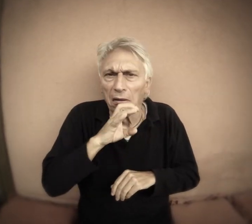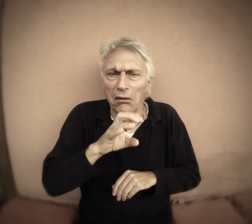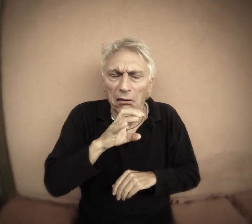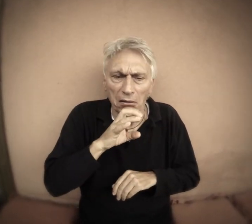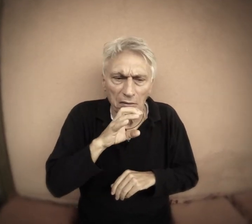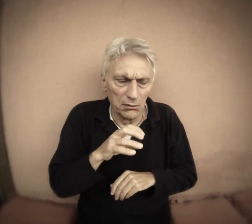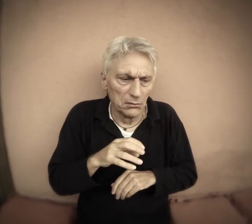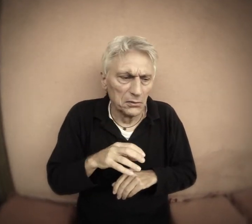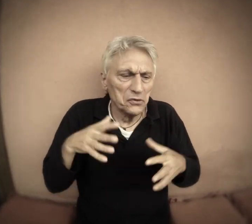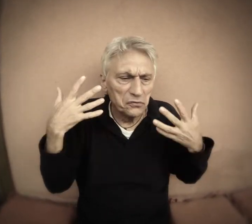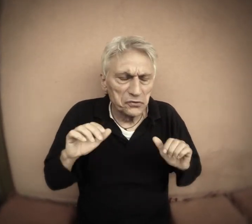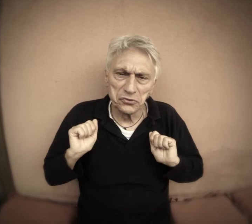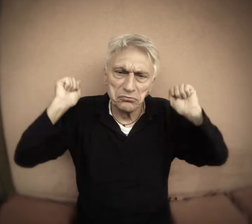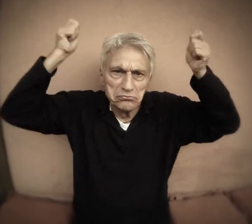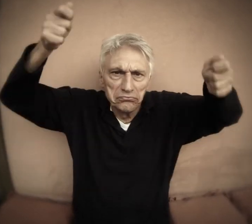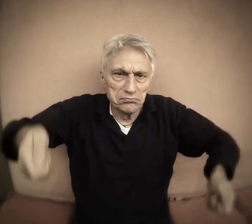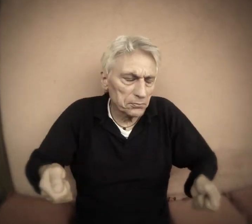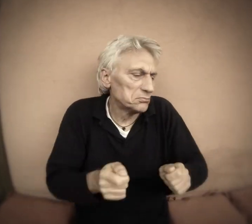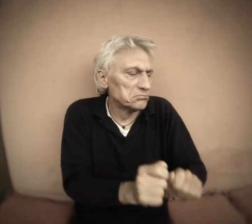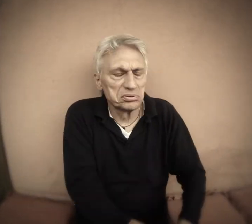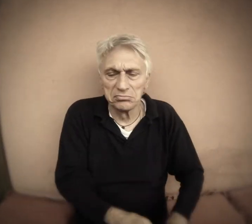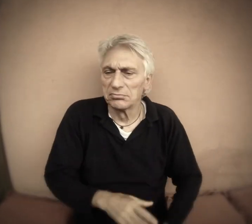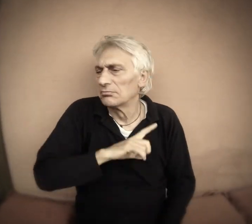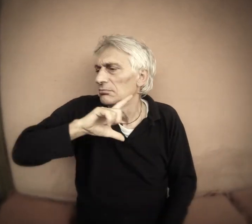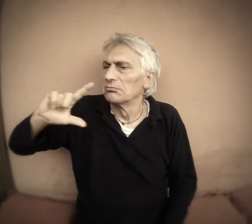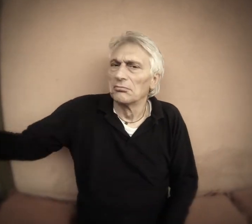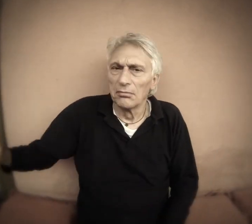after you're done, you remove the bag, it is based and must be